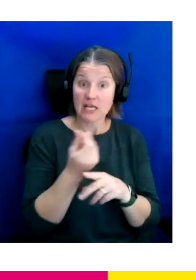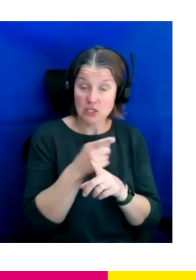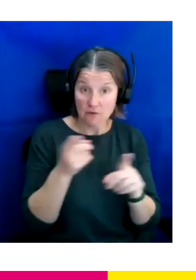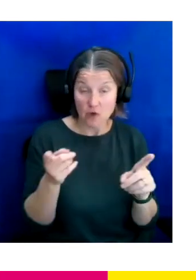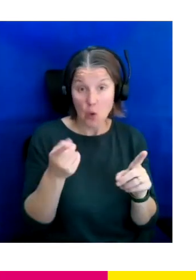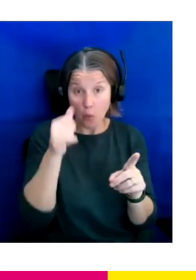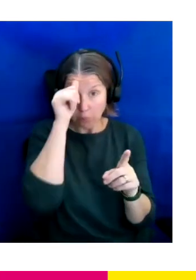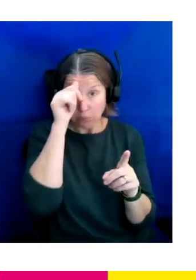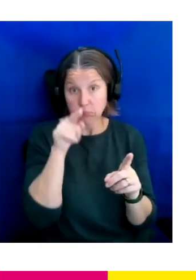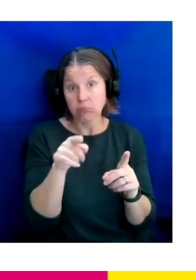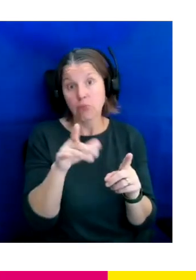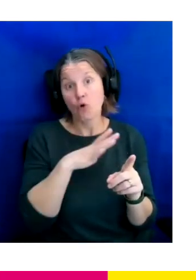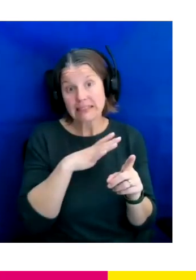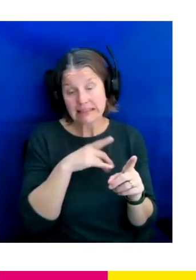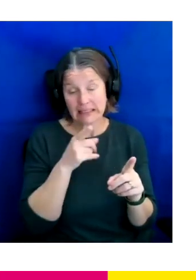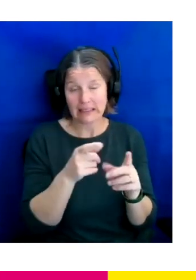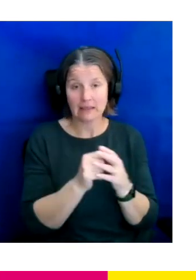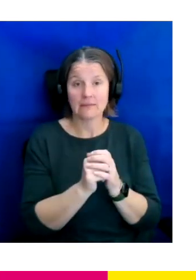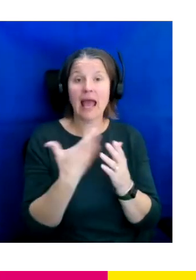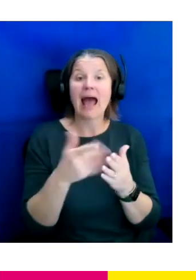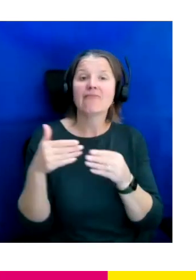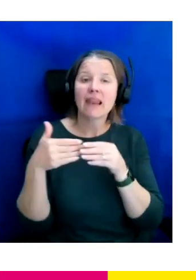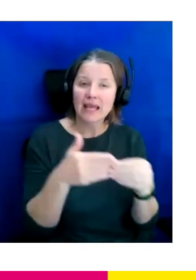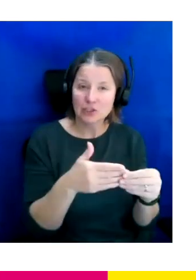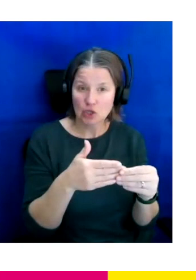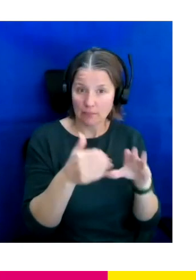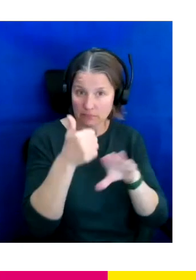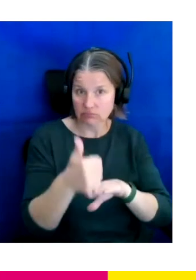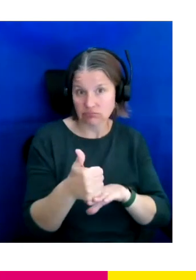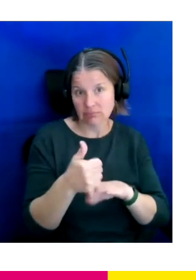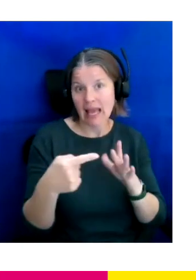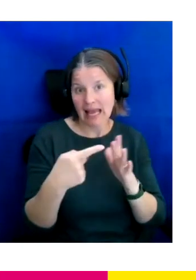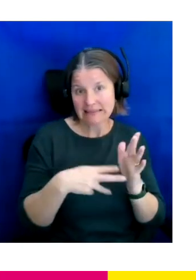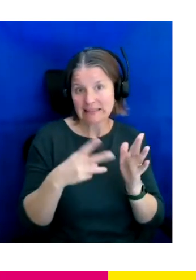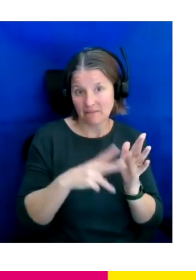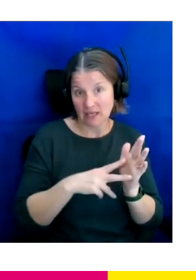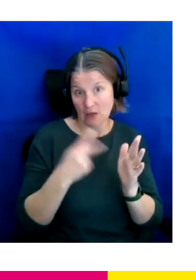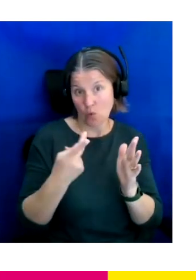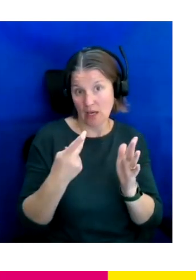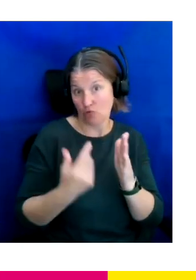So we have leadership status at ITV in which we renewed recently earlier this year.